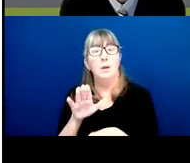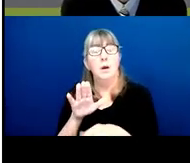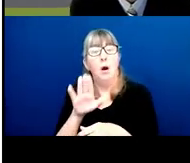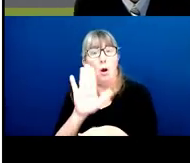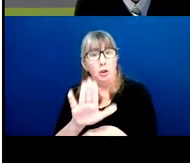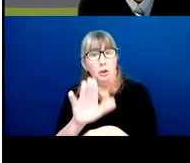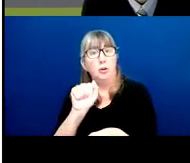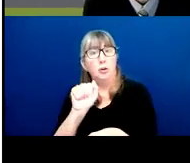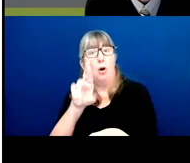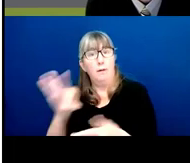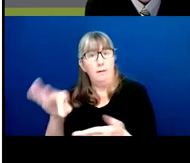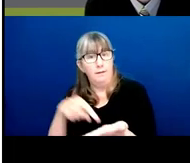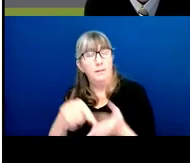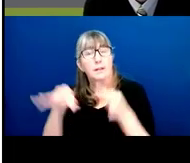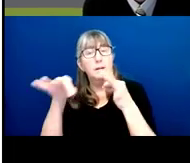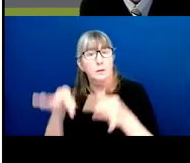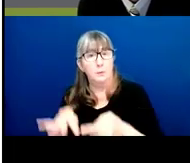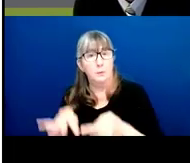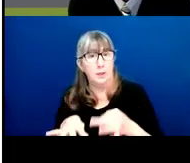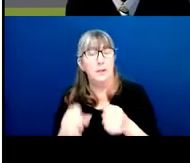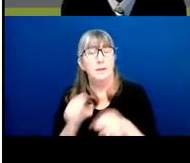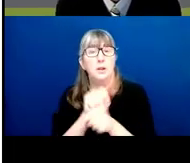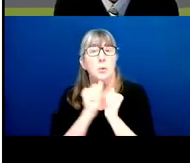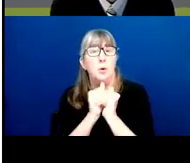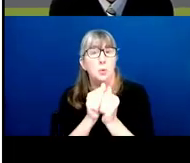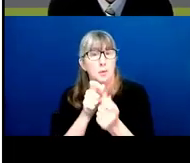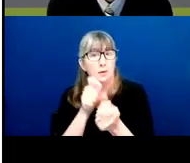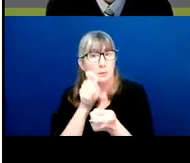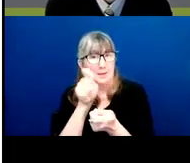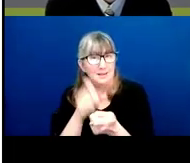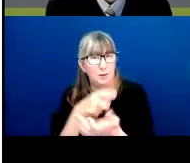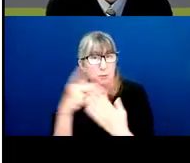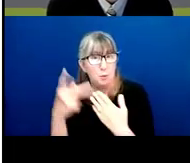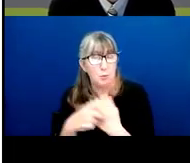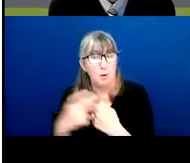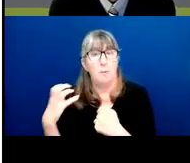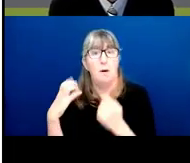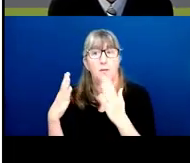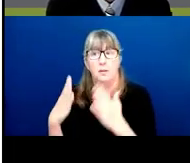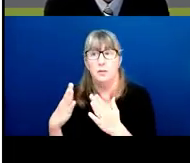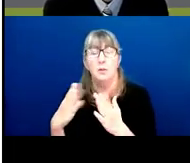Explain that you worked with a particular program officer. And again, identify them by name.